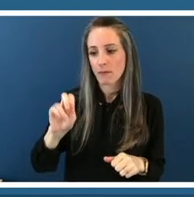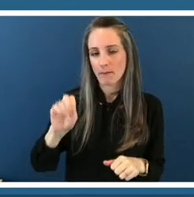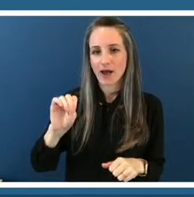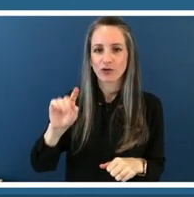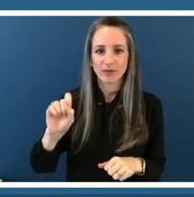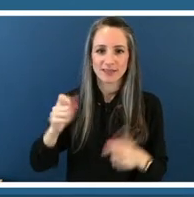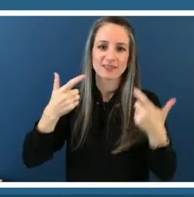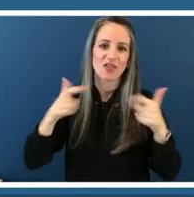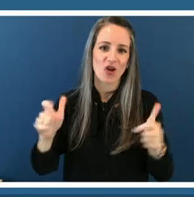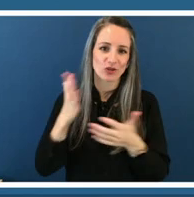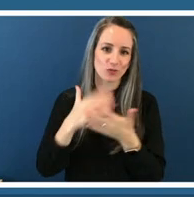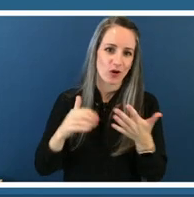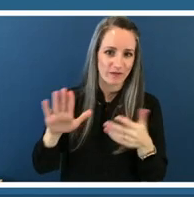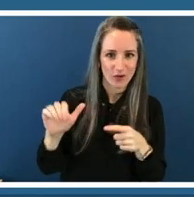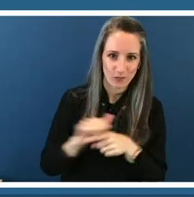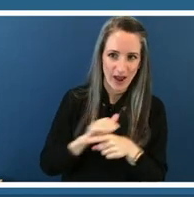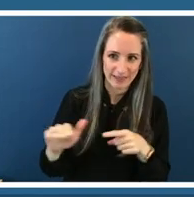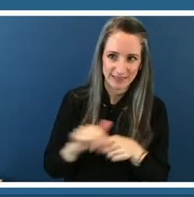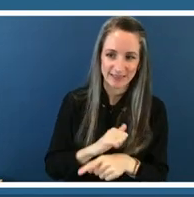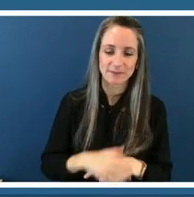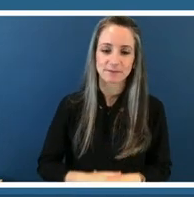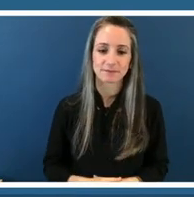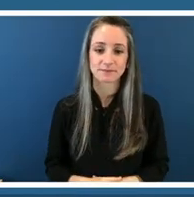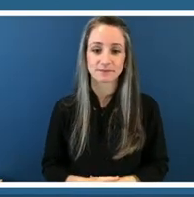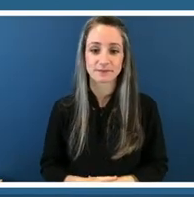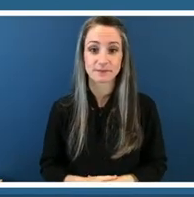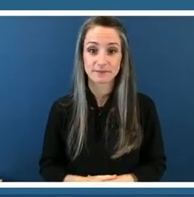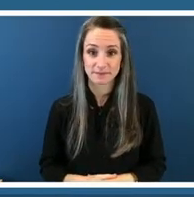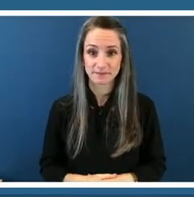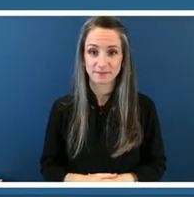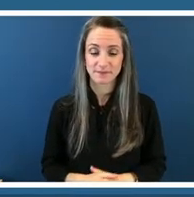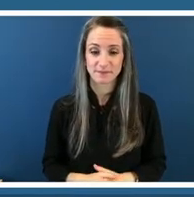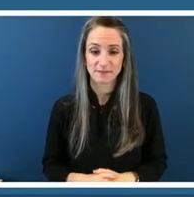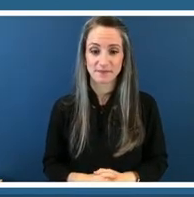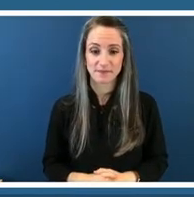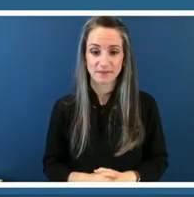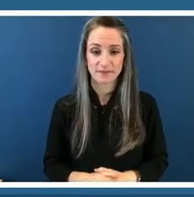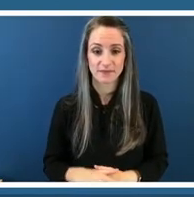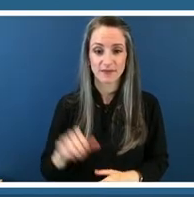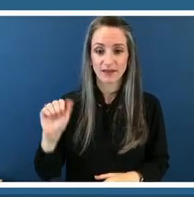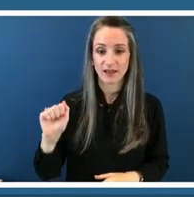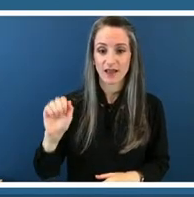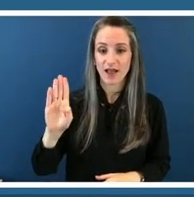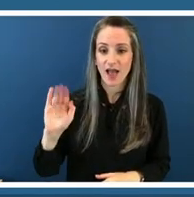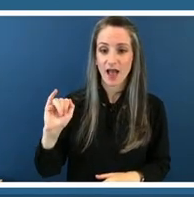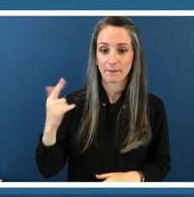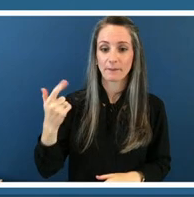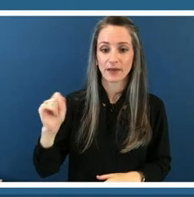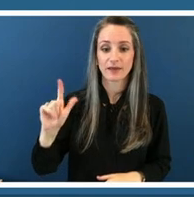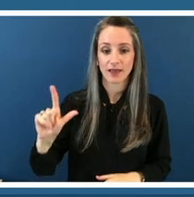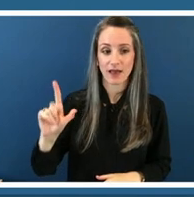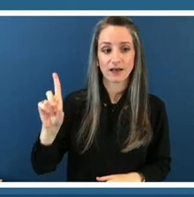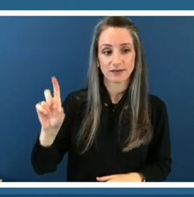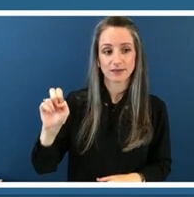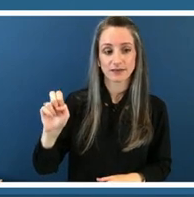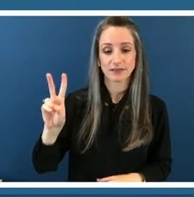so first abigail deville we focused on her in our emerging